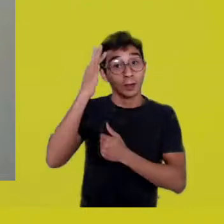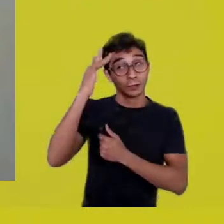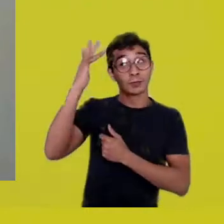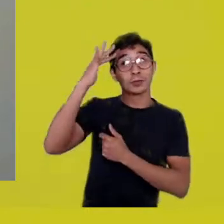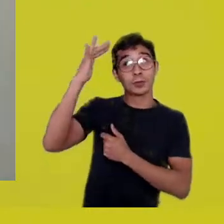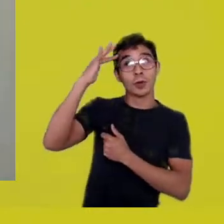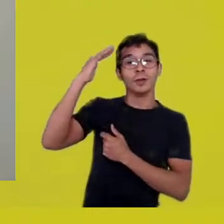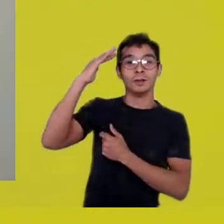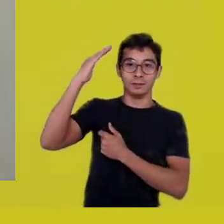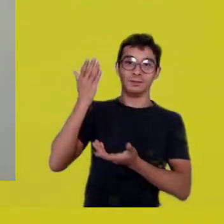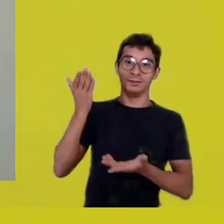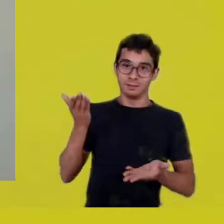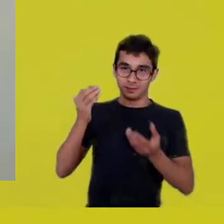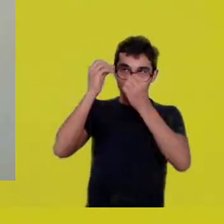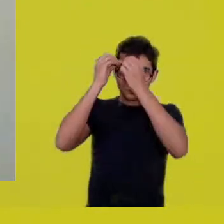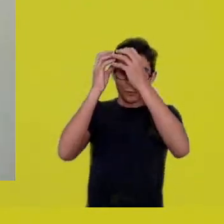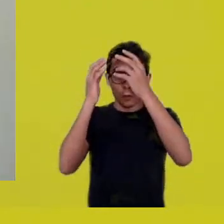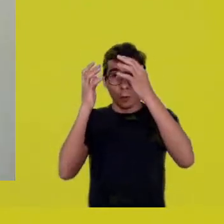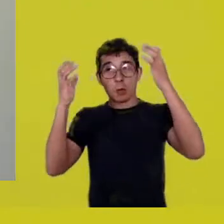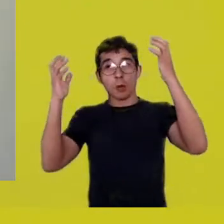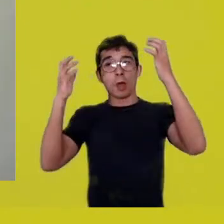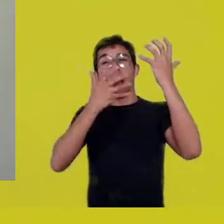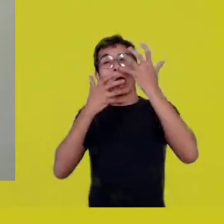Many chants are received in dreams.